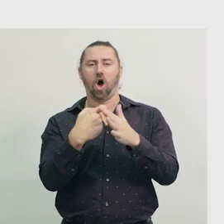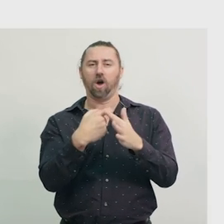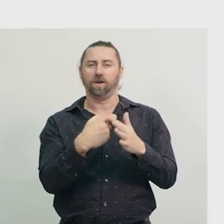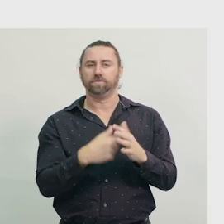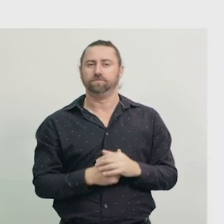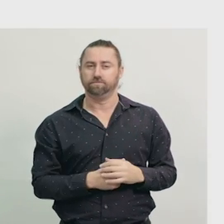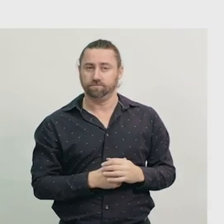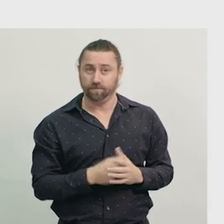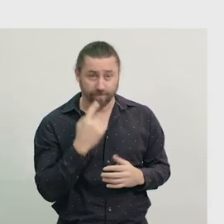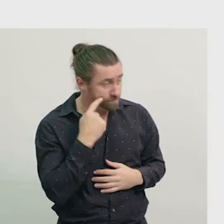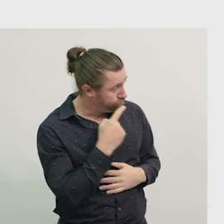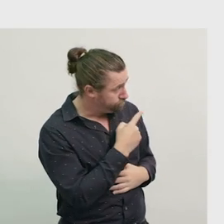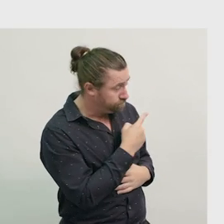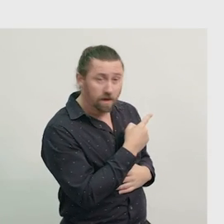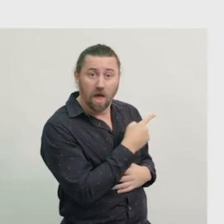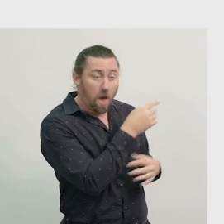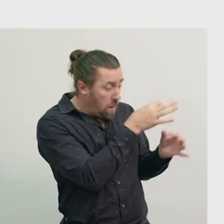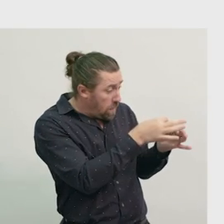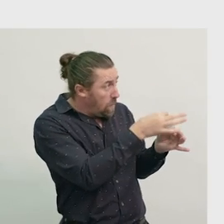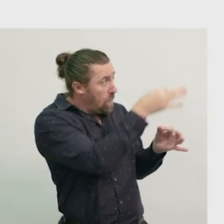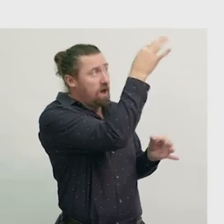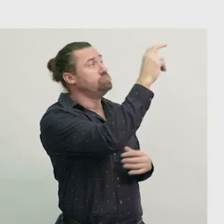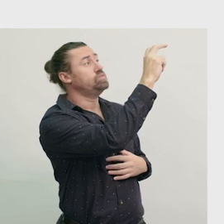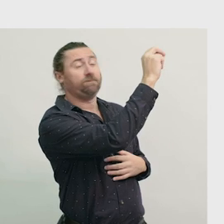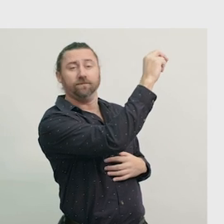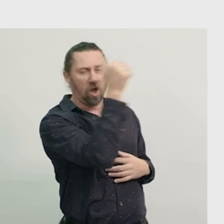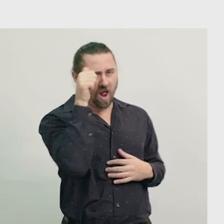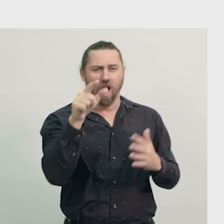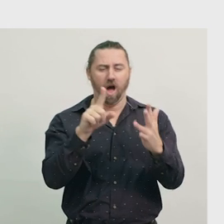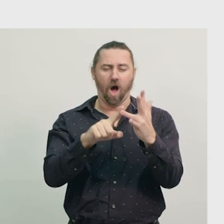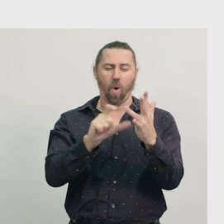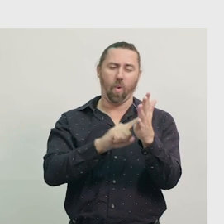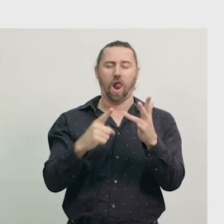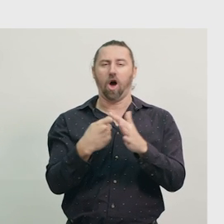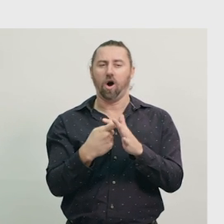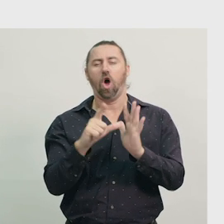On this clock, the long hand is pointing to 12 so it is an o’clock time.